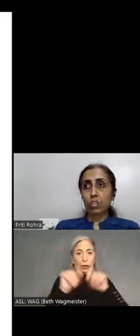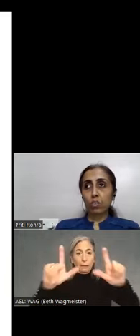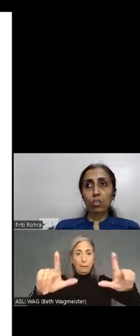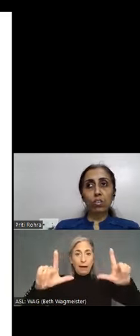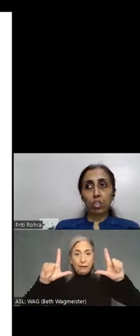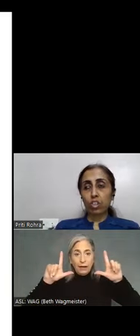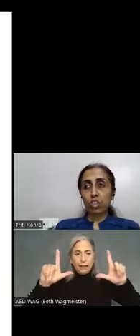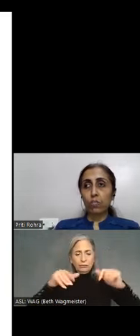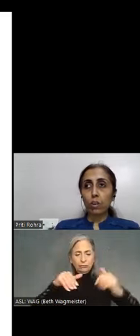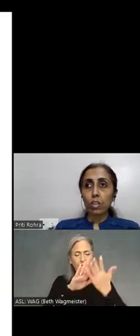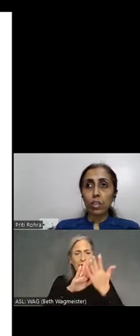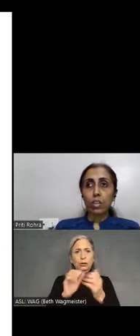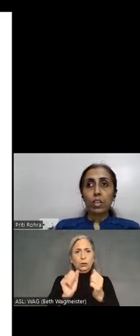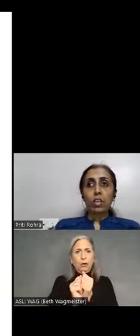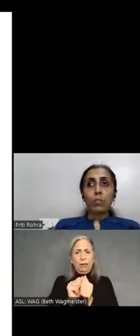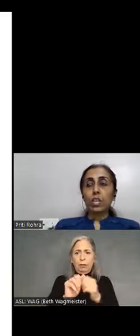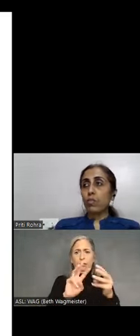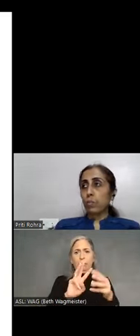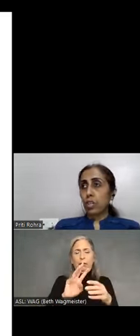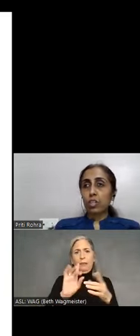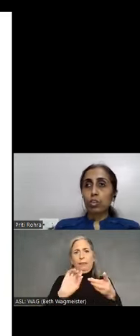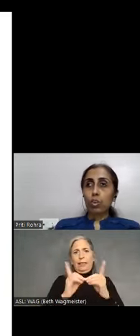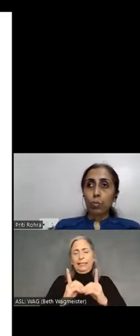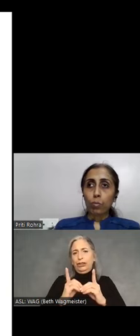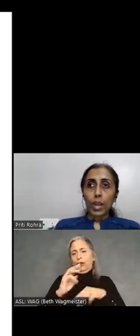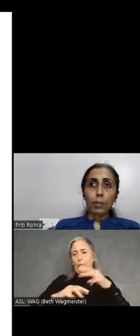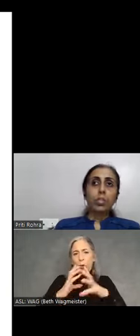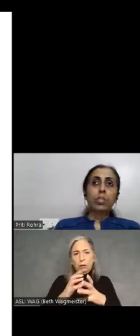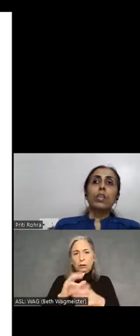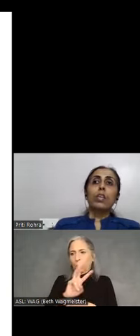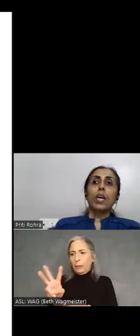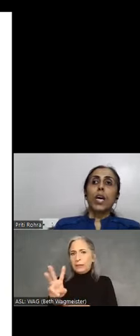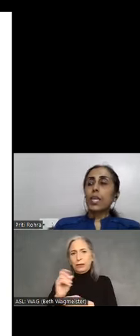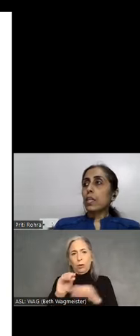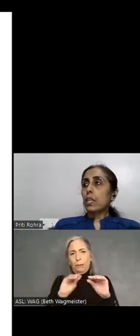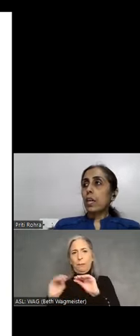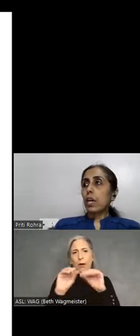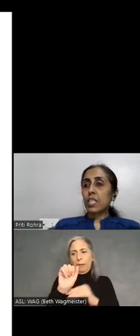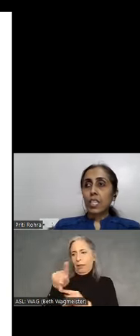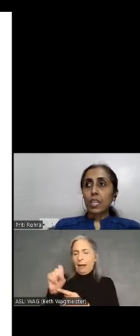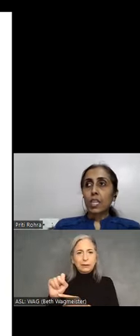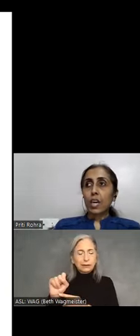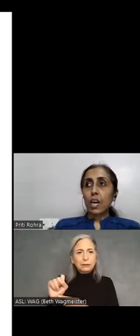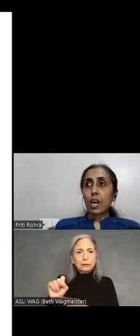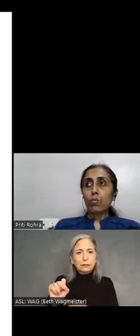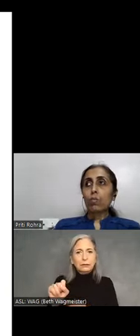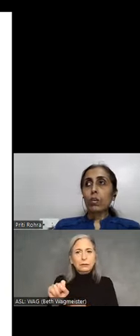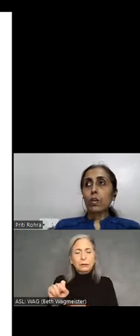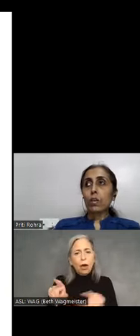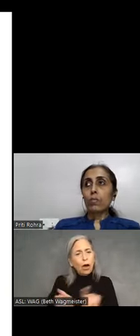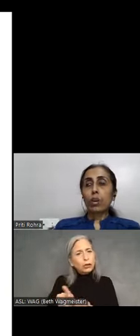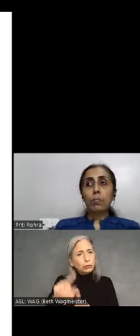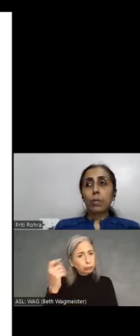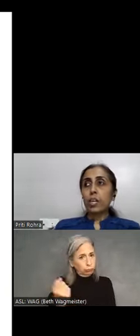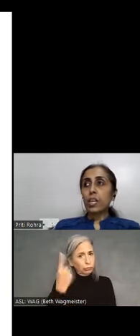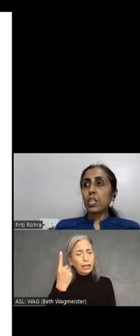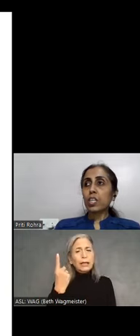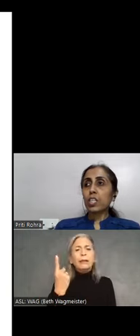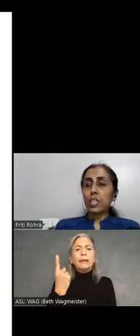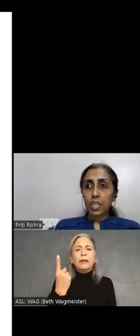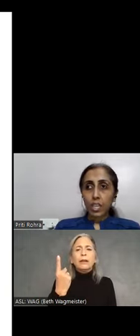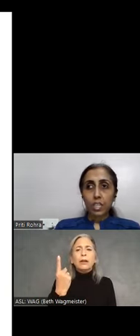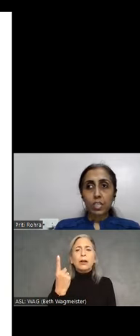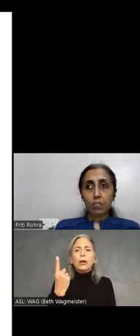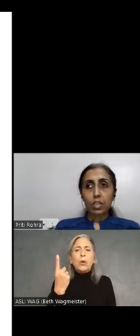on the digital world on websites or mobile apps. And understand what implementation techniques we